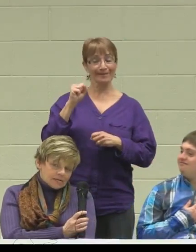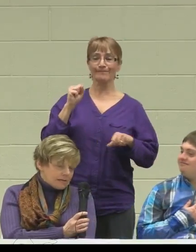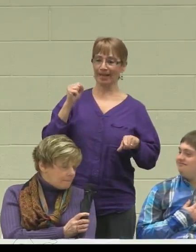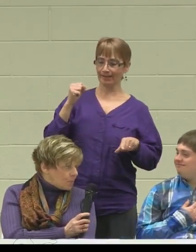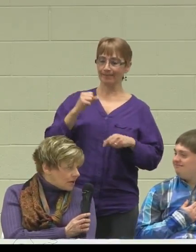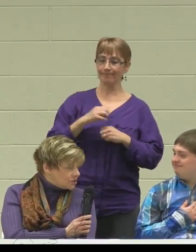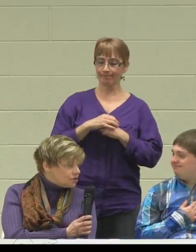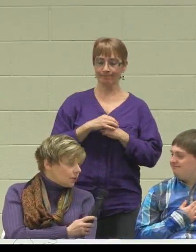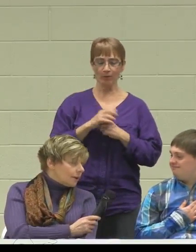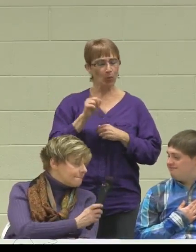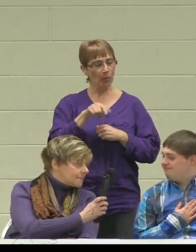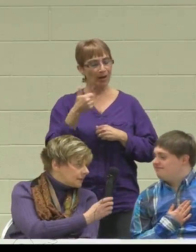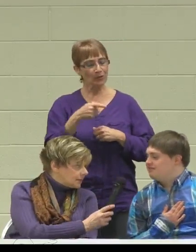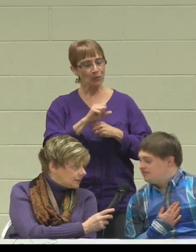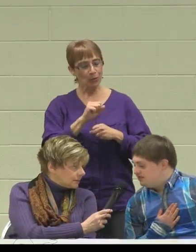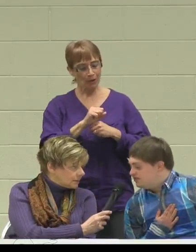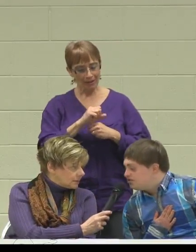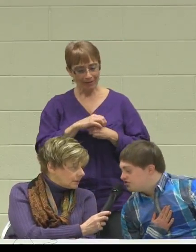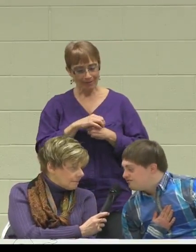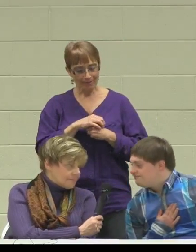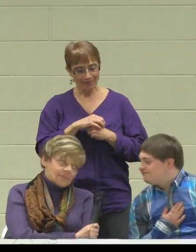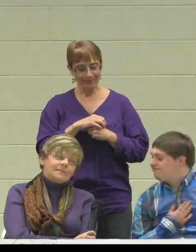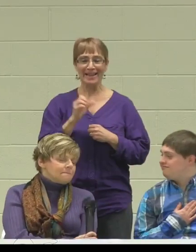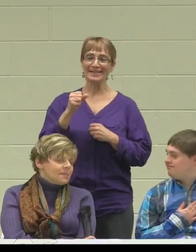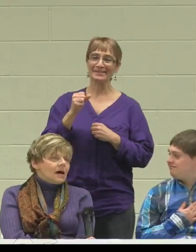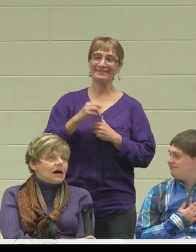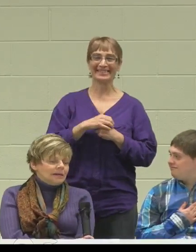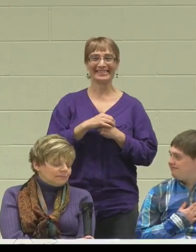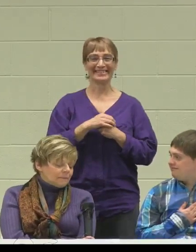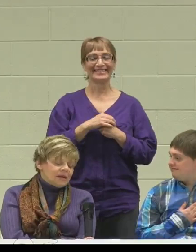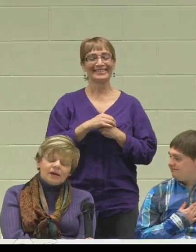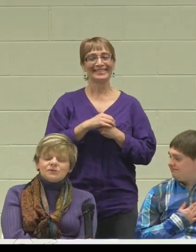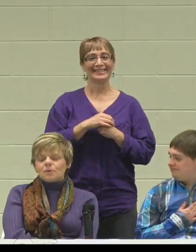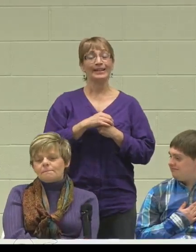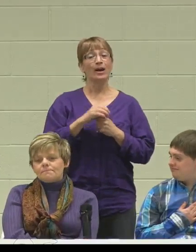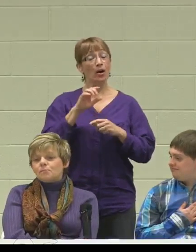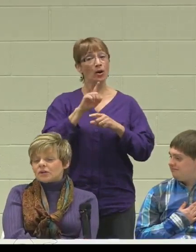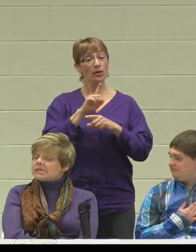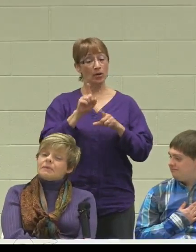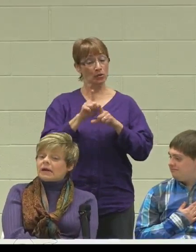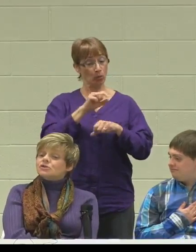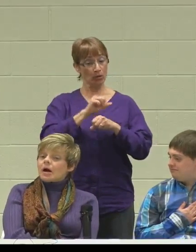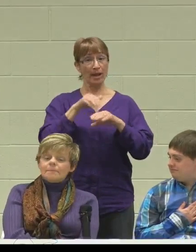Where else did you work? "Yes." He also worked at a bagel shop,